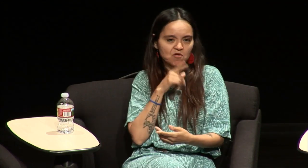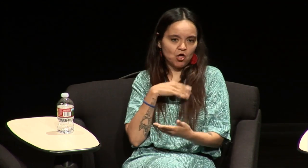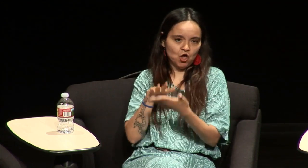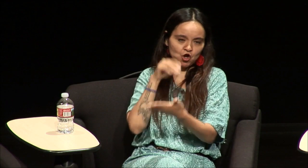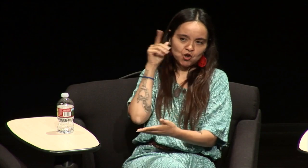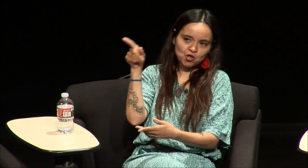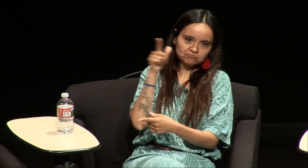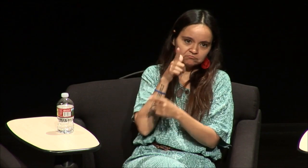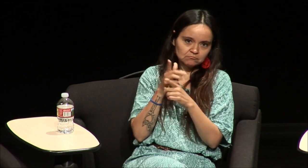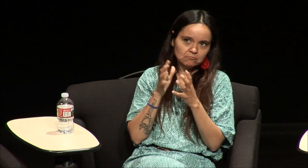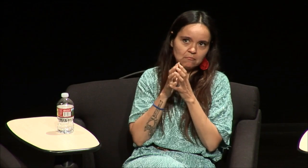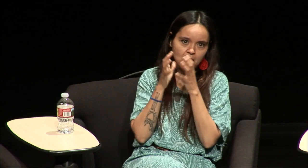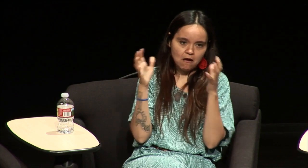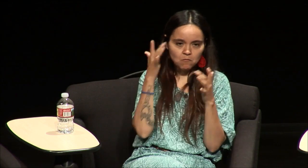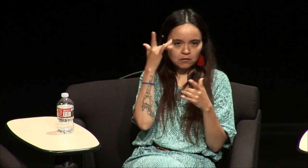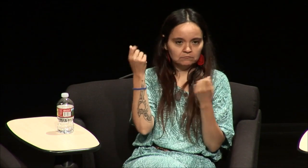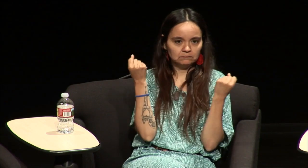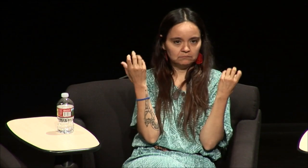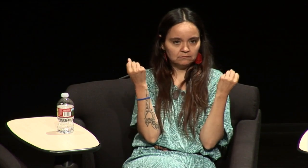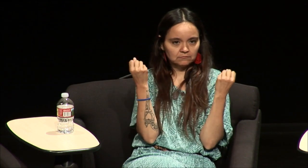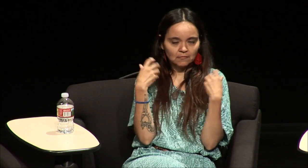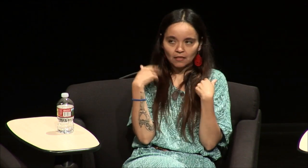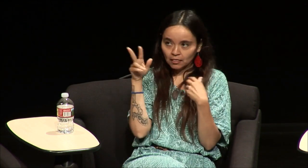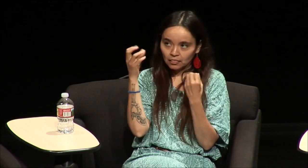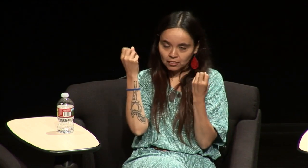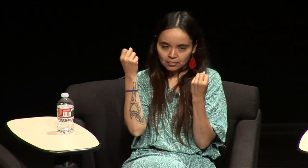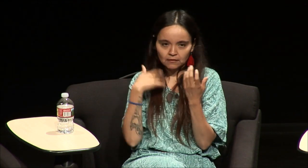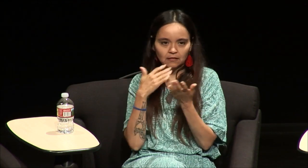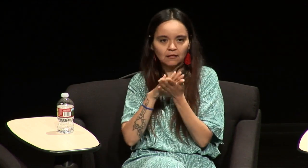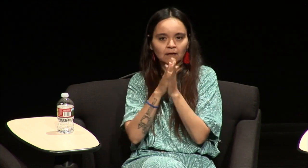really not from the school but more from my sister because she saw